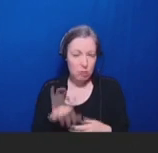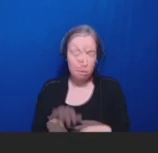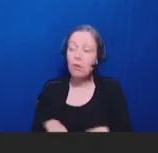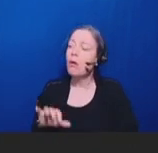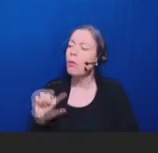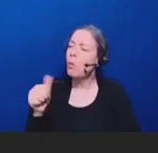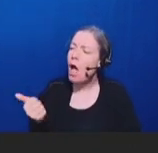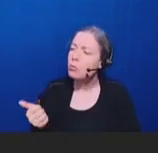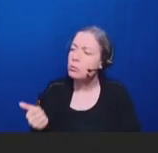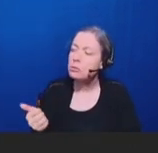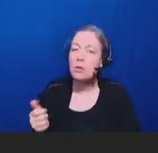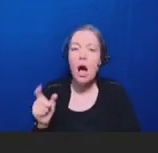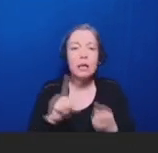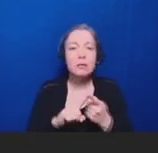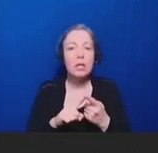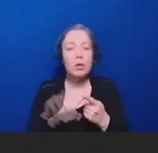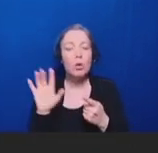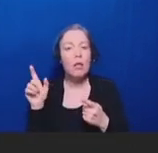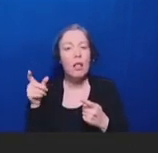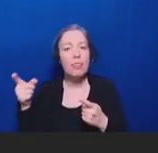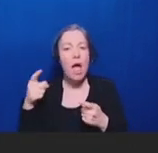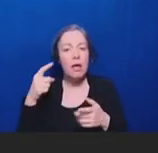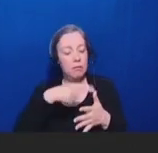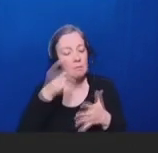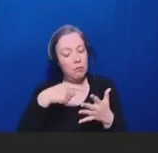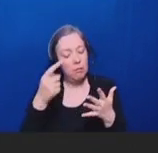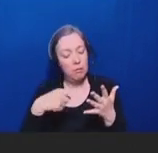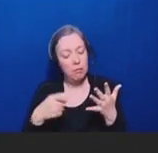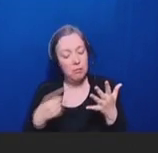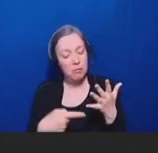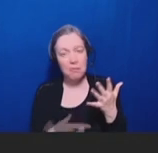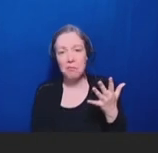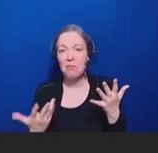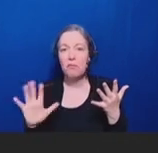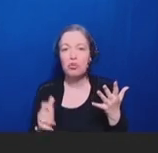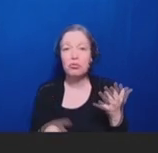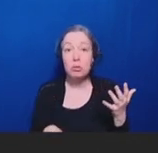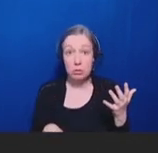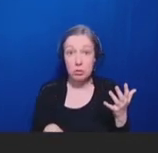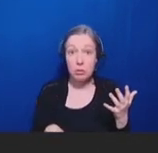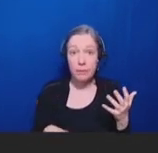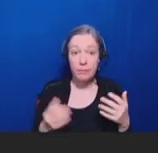they kind of run out of their concerns. And this is beneficial for a number of reasons.